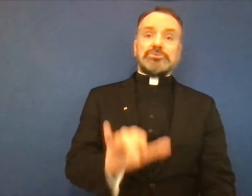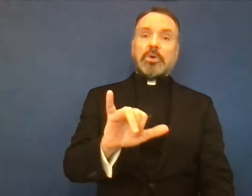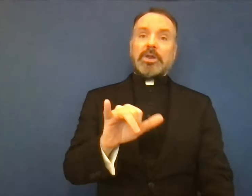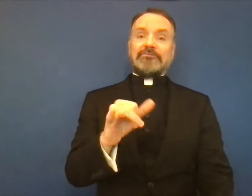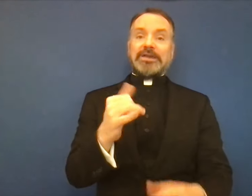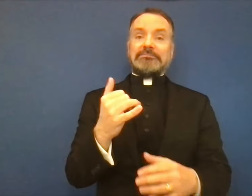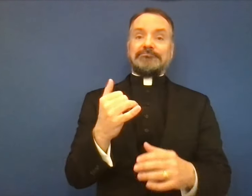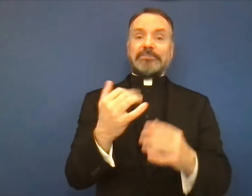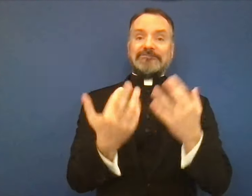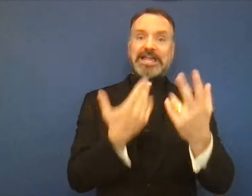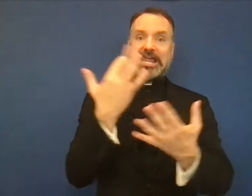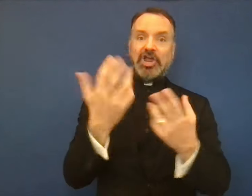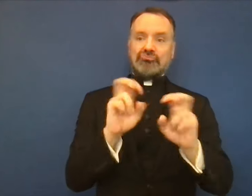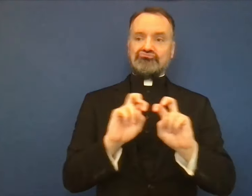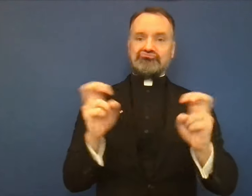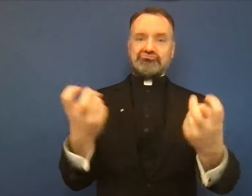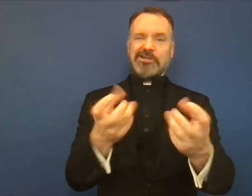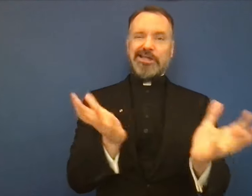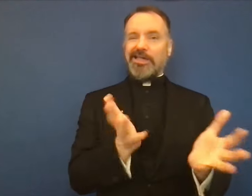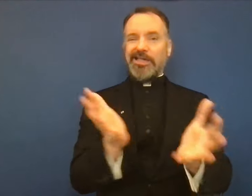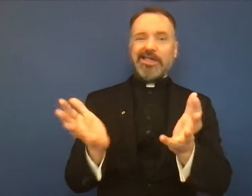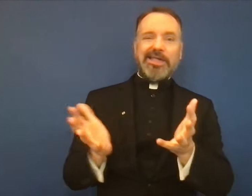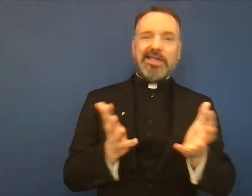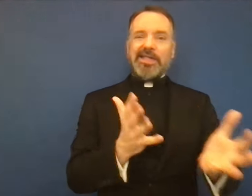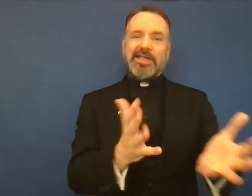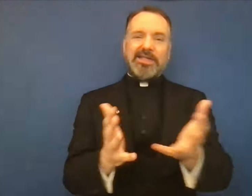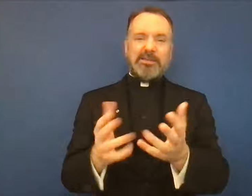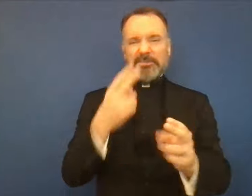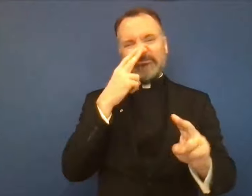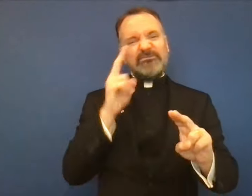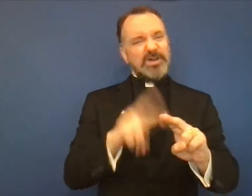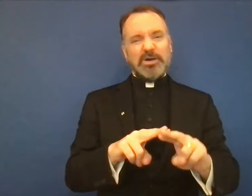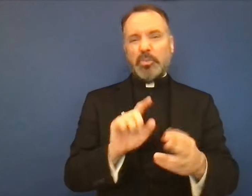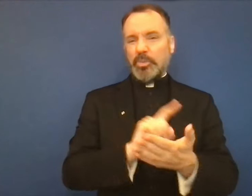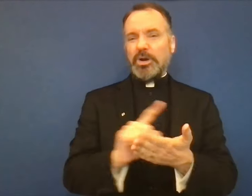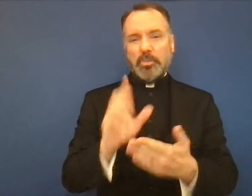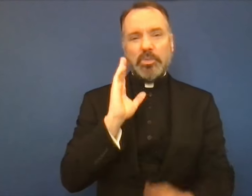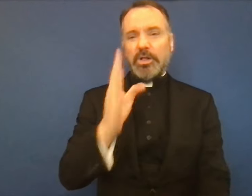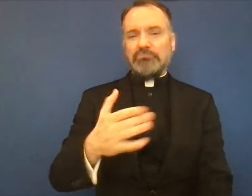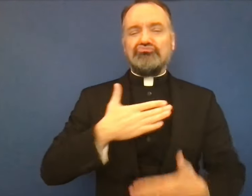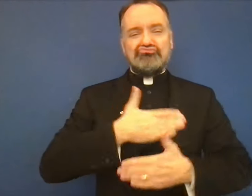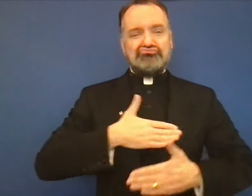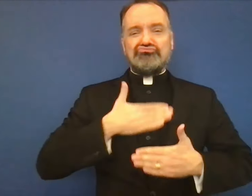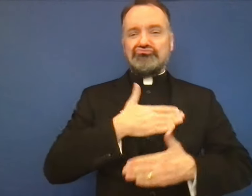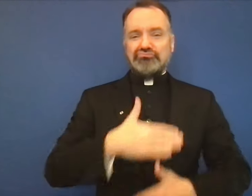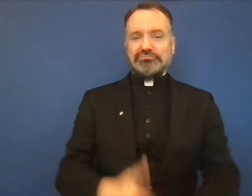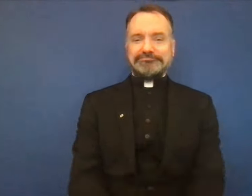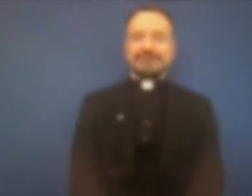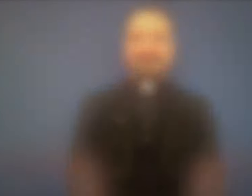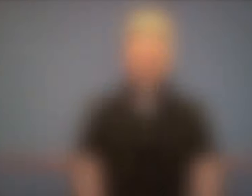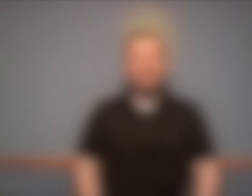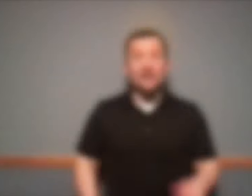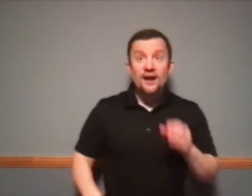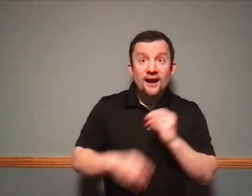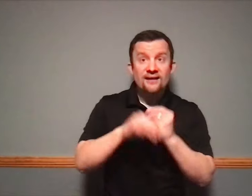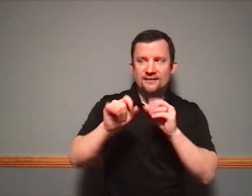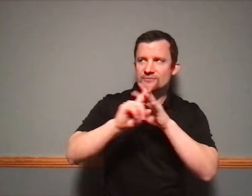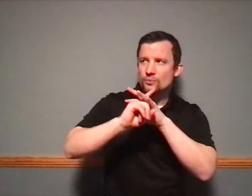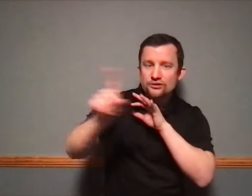and swimming also we'll have time to chat by the fire it will be a wonderful week which you will